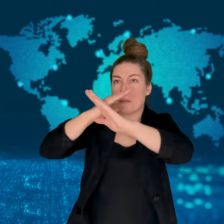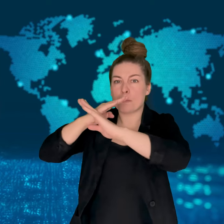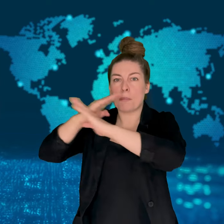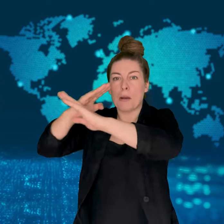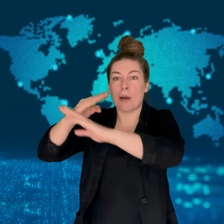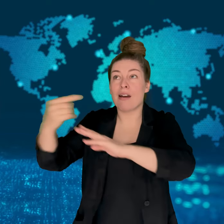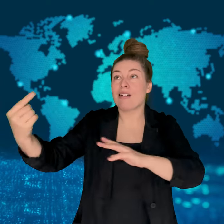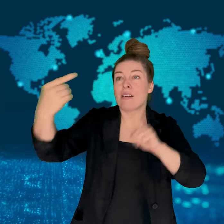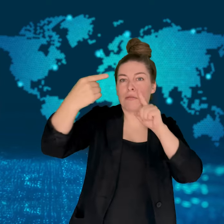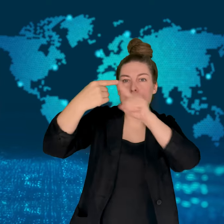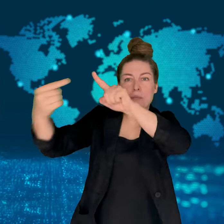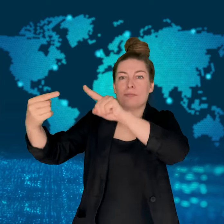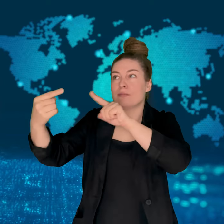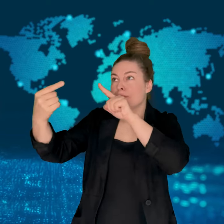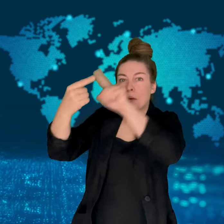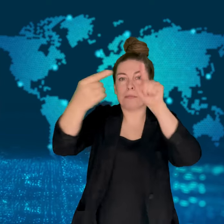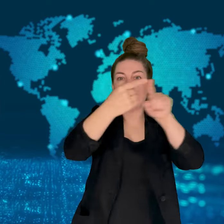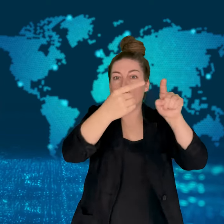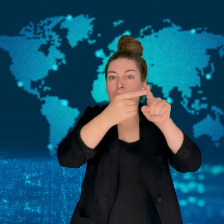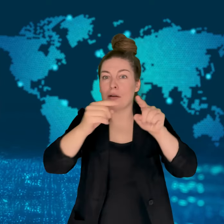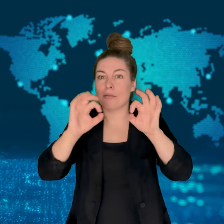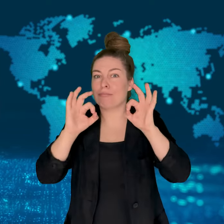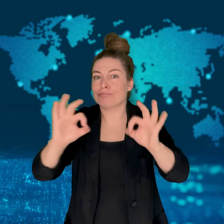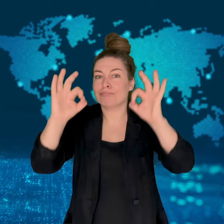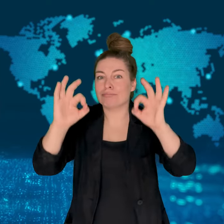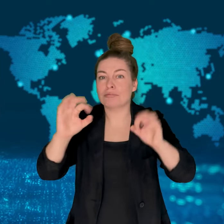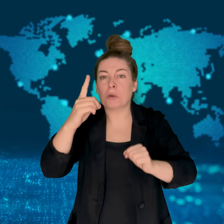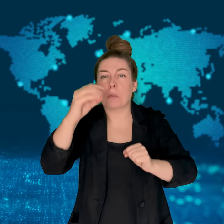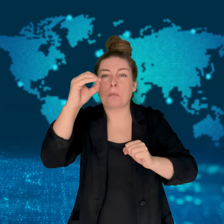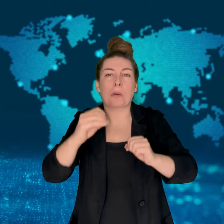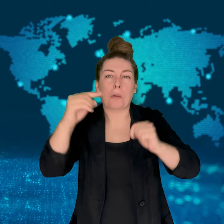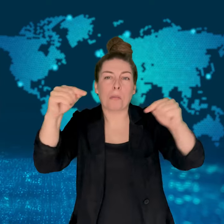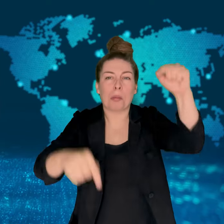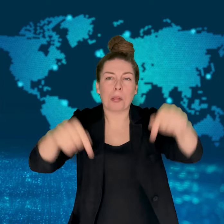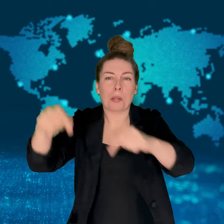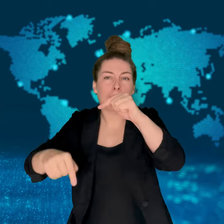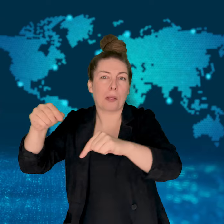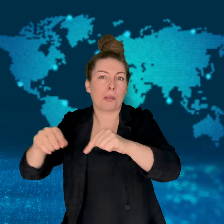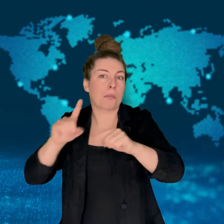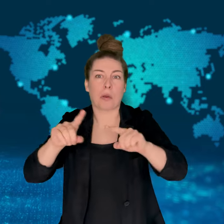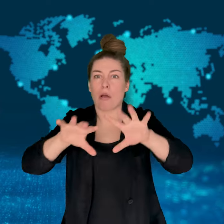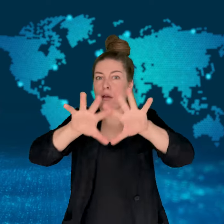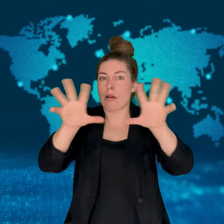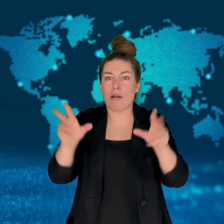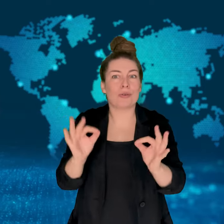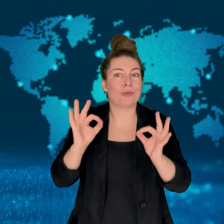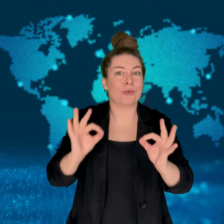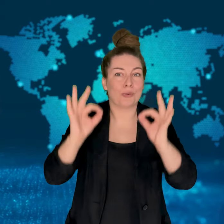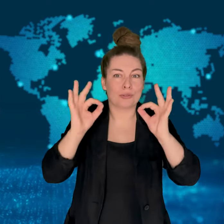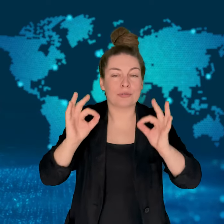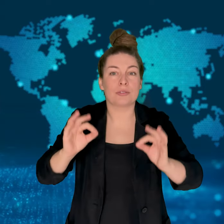as well as the cruise and ballistic missiles.